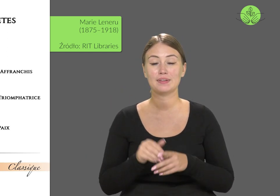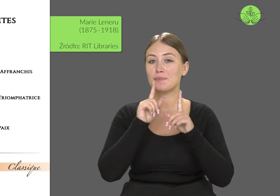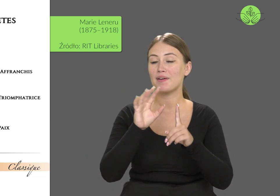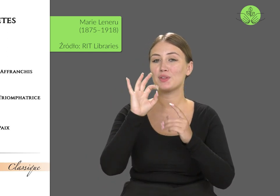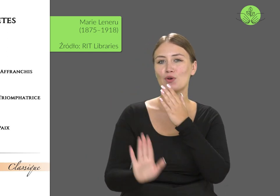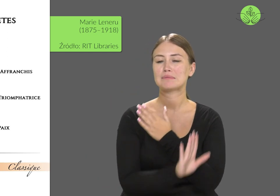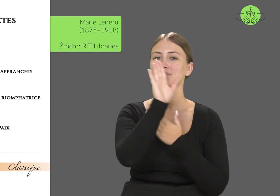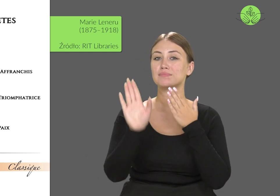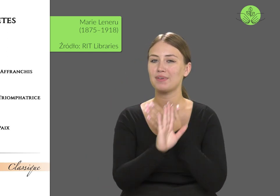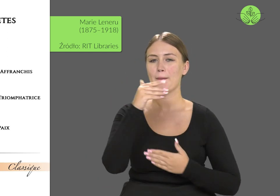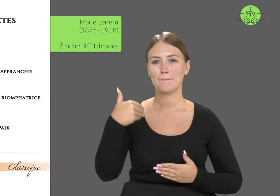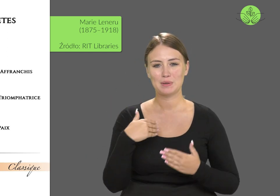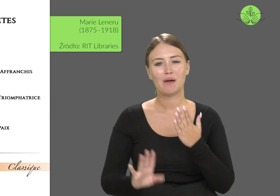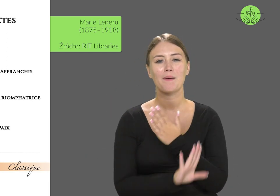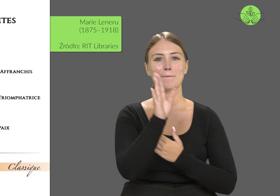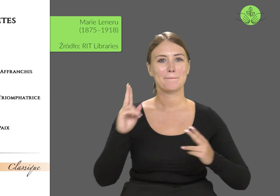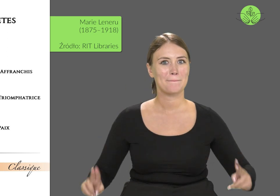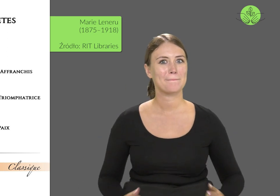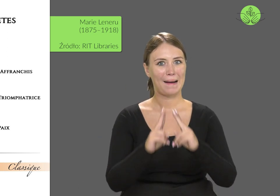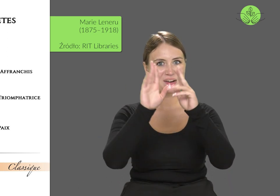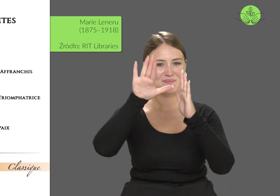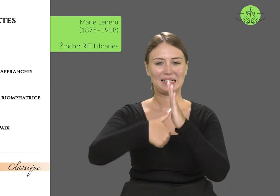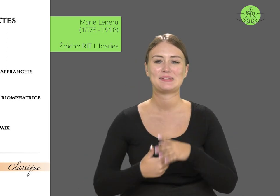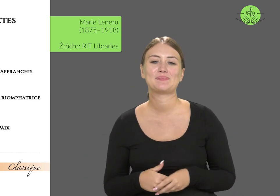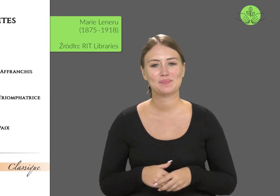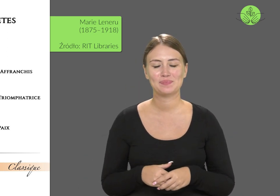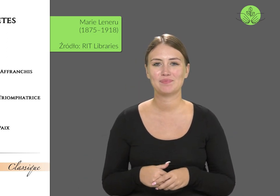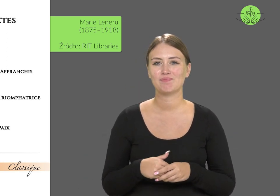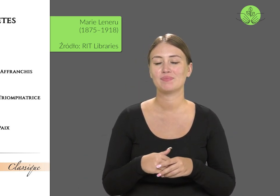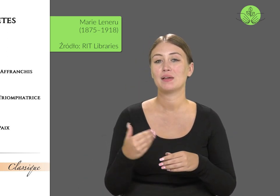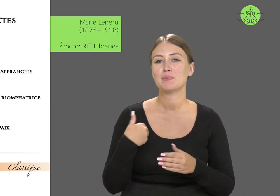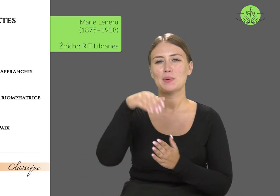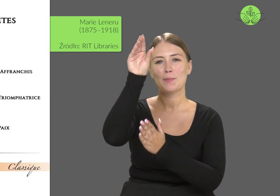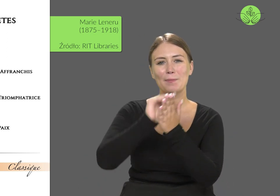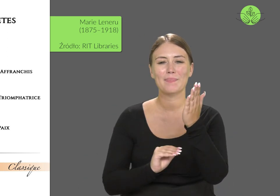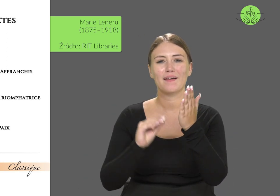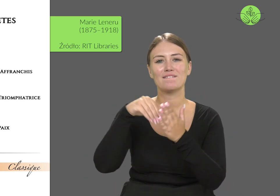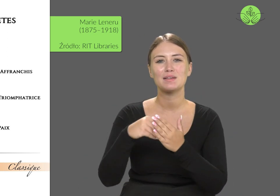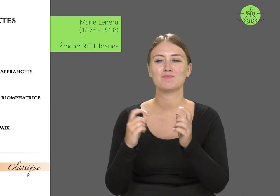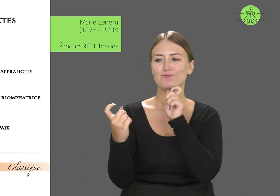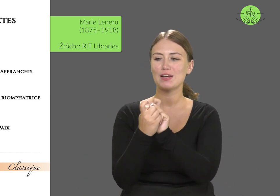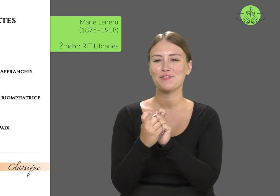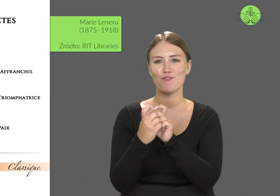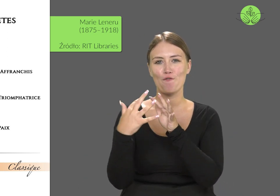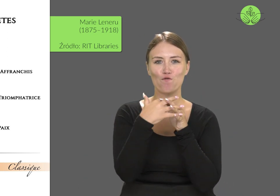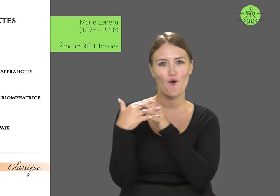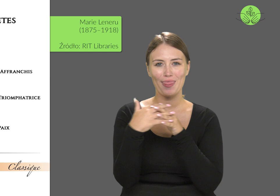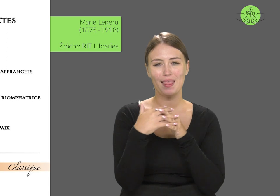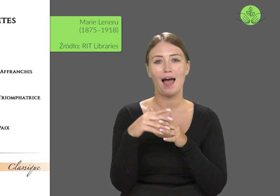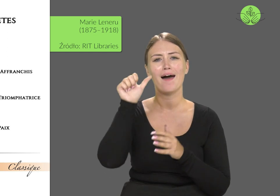Her plays were performed in Paris. She wrote anti-war works,